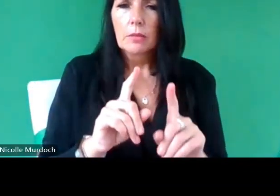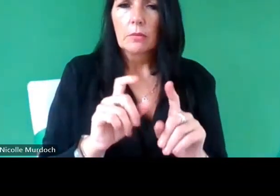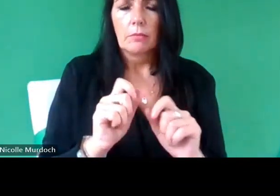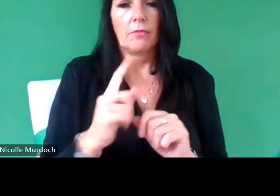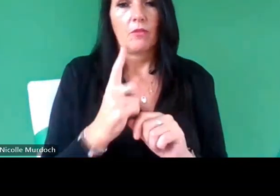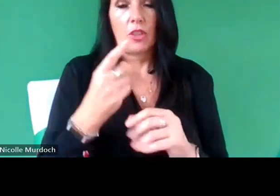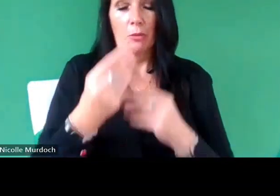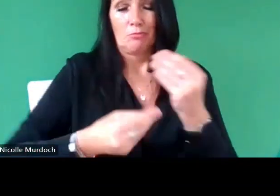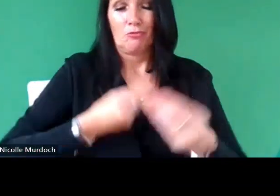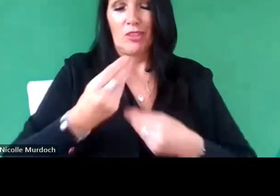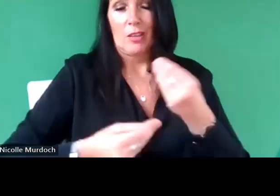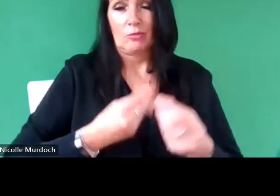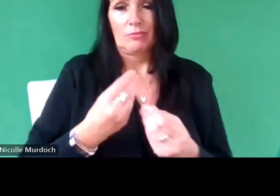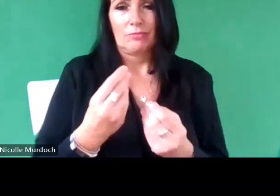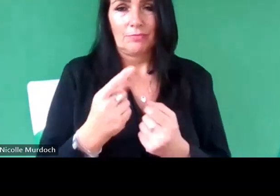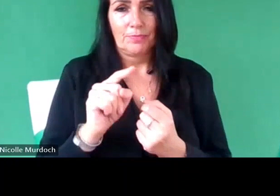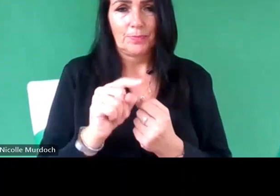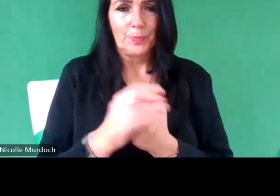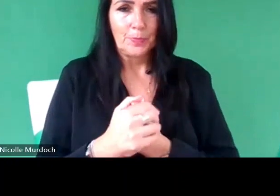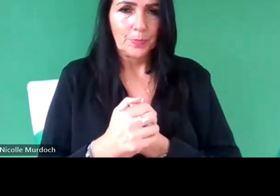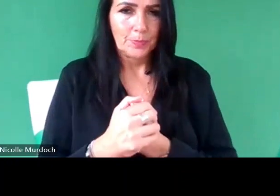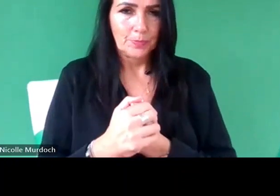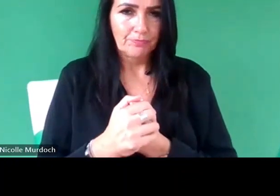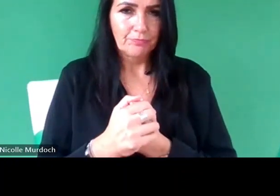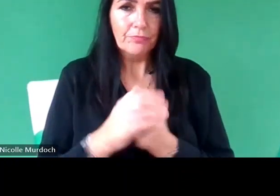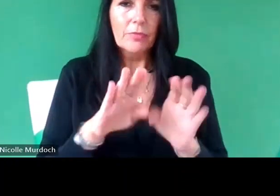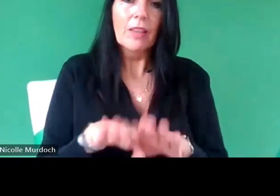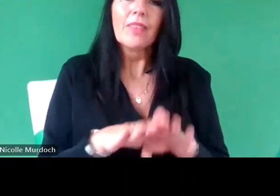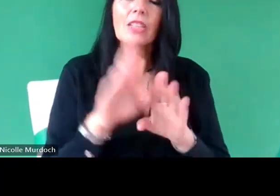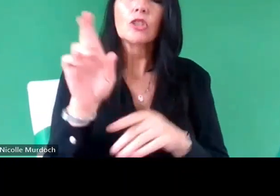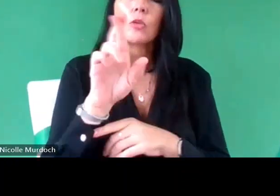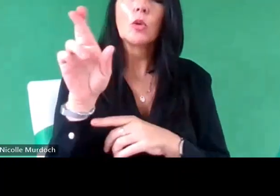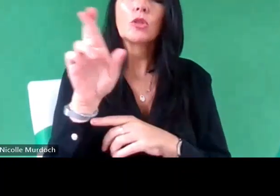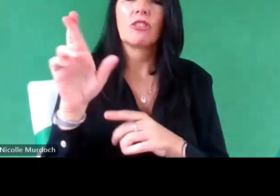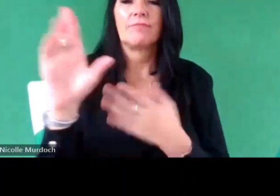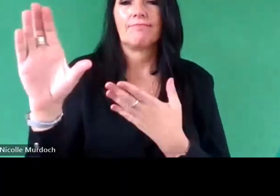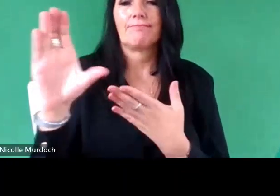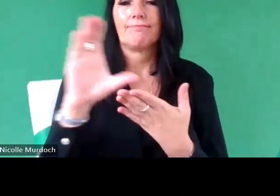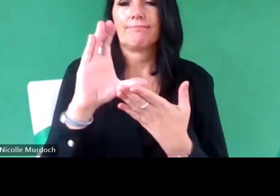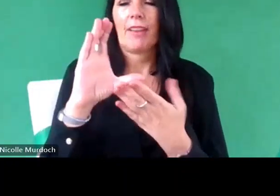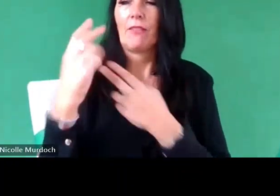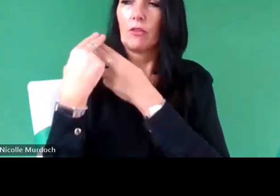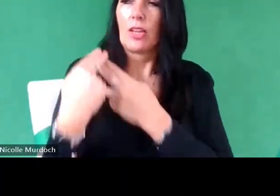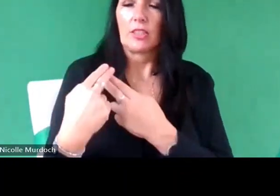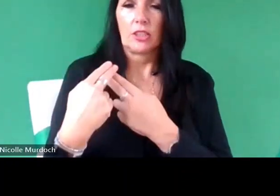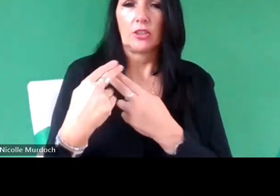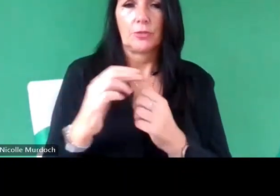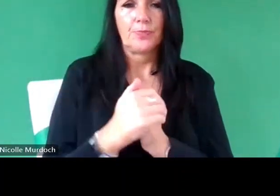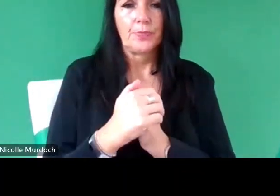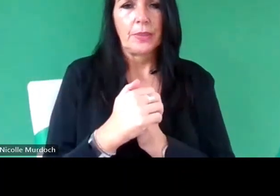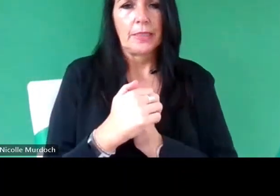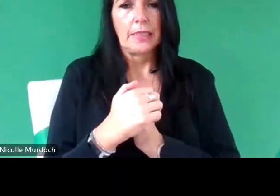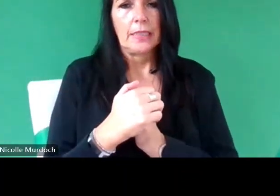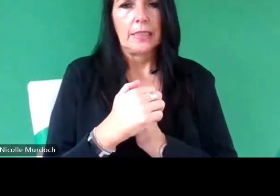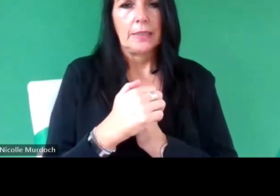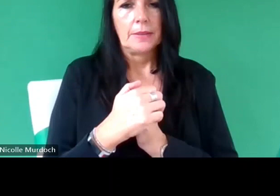got we got funding from the nation La Heritage fund actually hls some years scho to uh run a